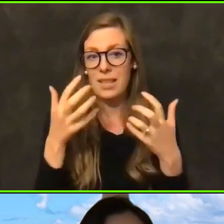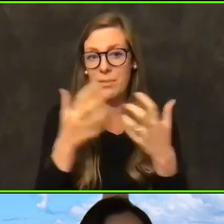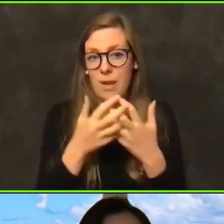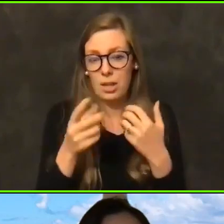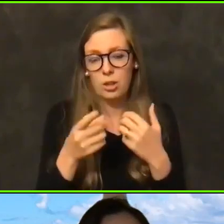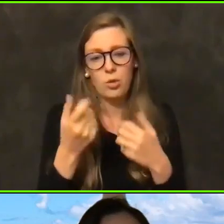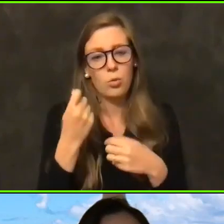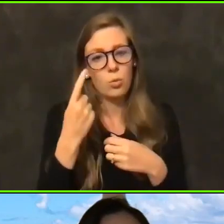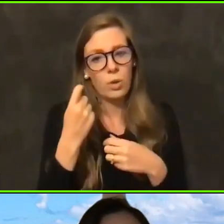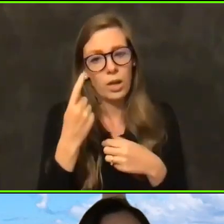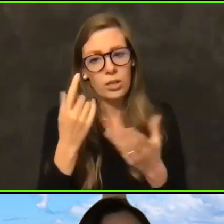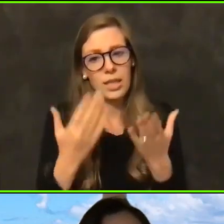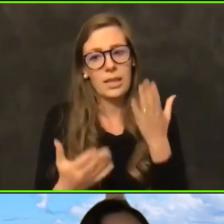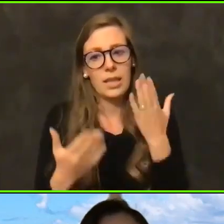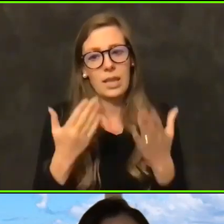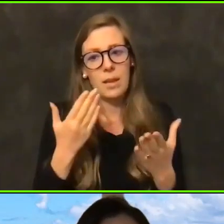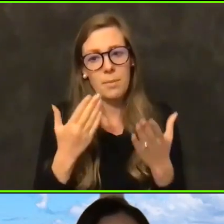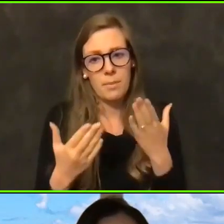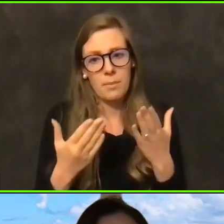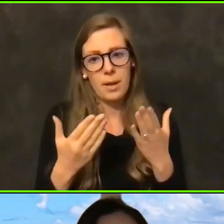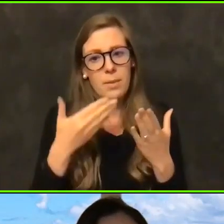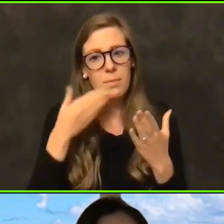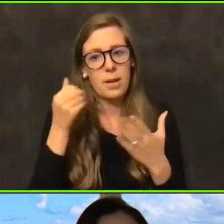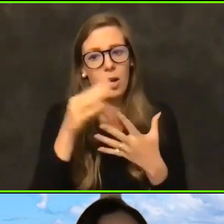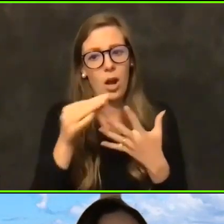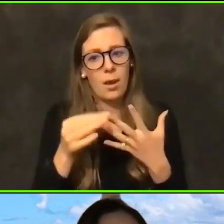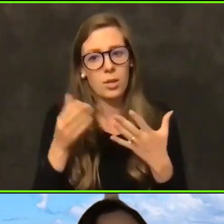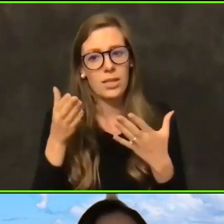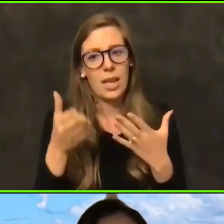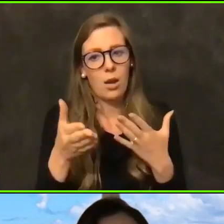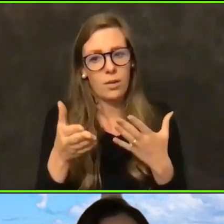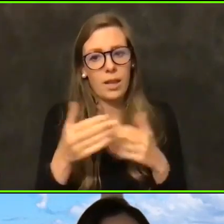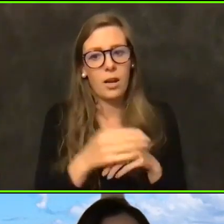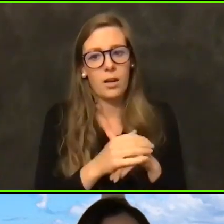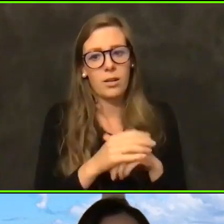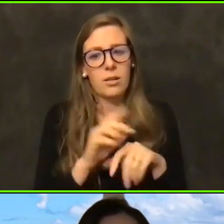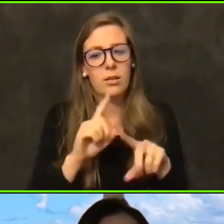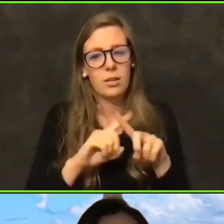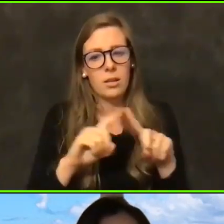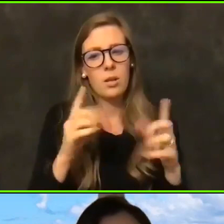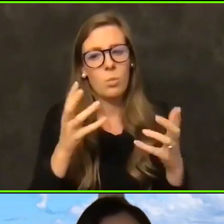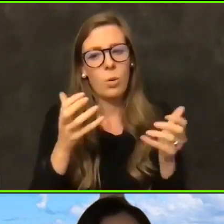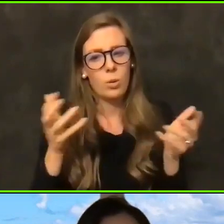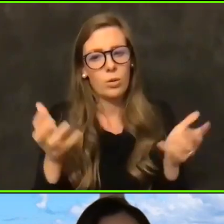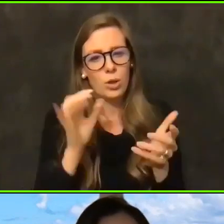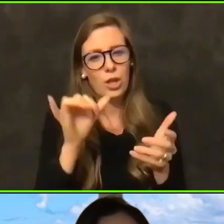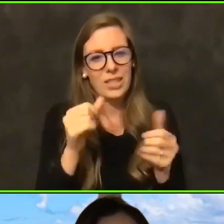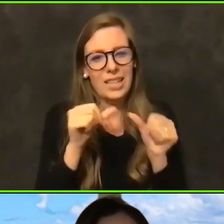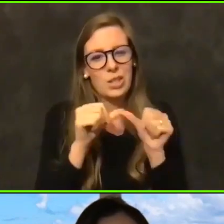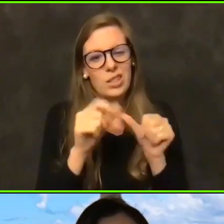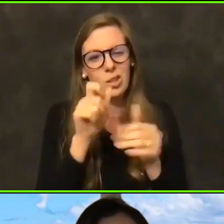that they might be better options out there to capturing that. But we would encourage that.